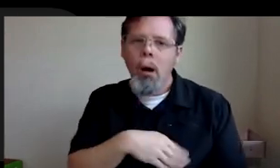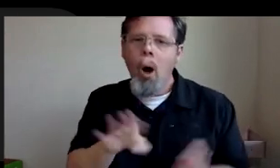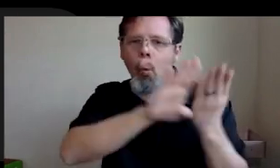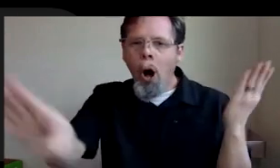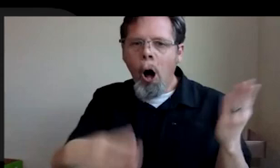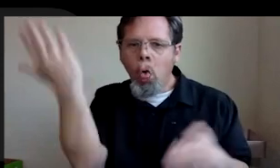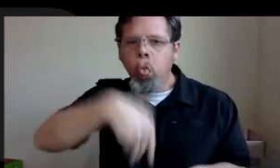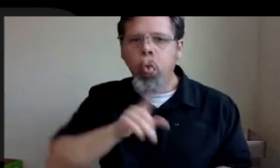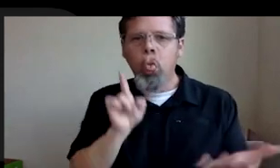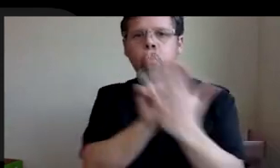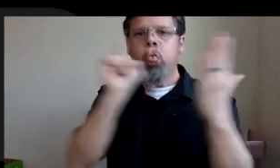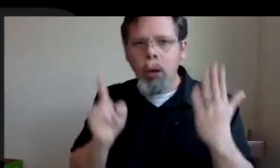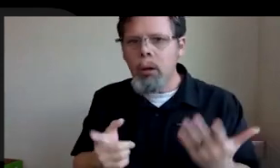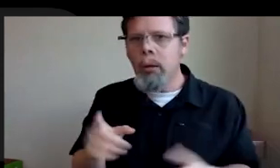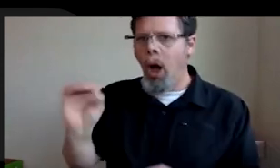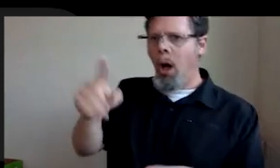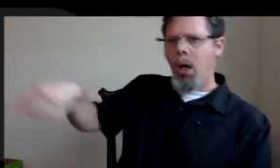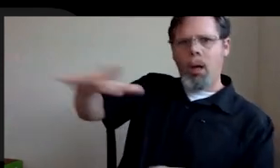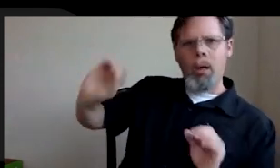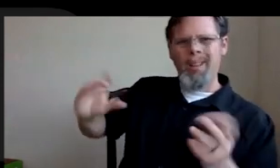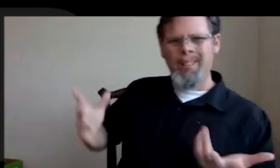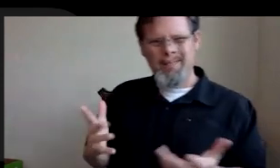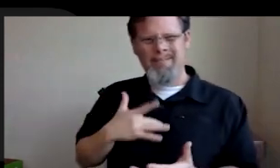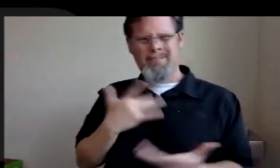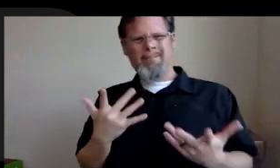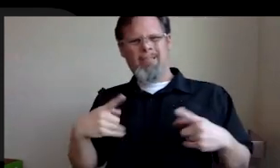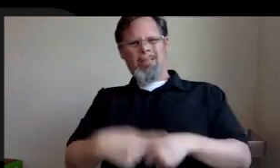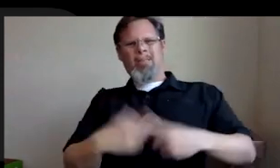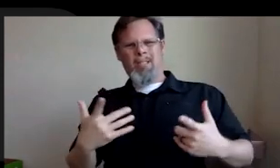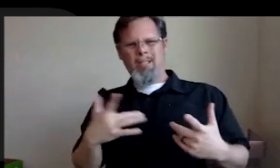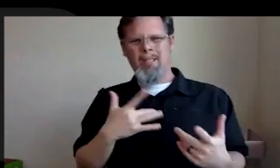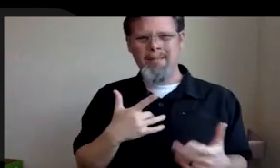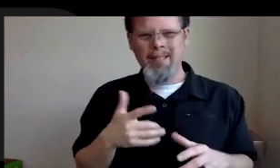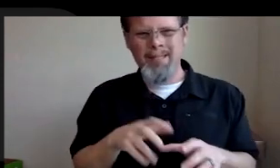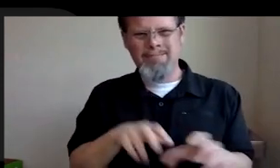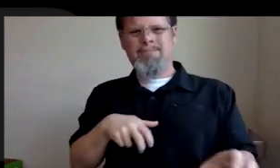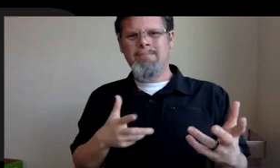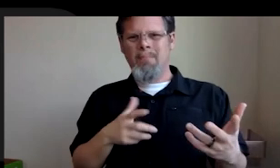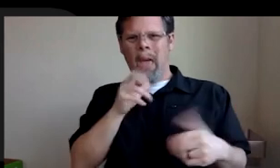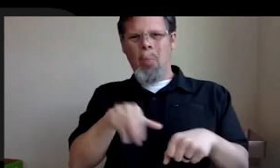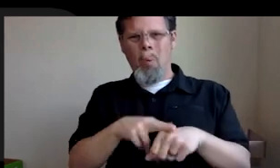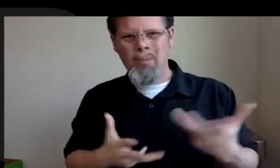invisible wall anywhere else. When you run into moments like that, it pulls you out of a gaming experience and now you're remembering like, oh,